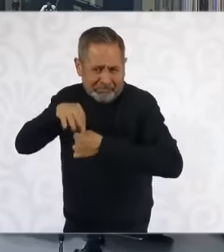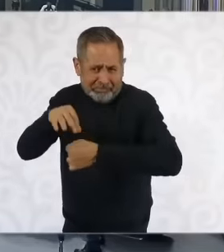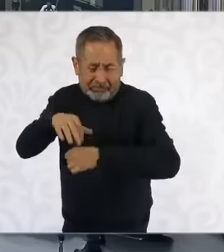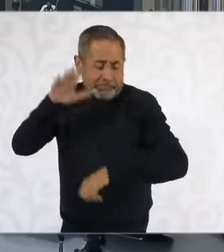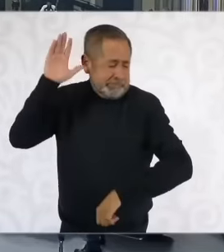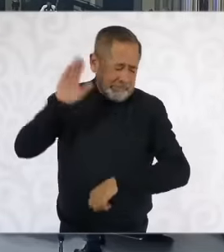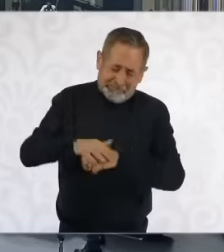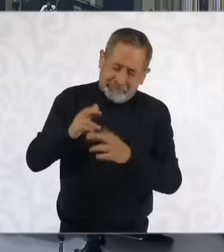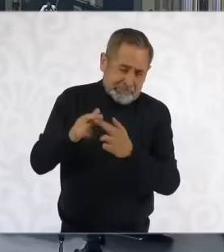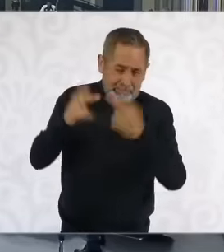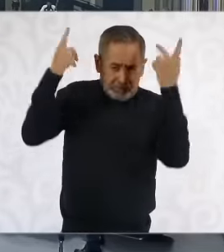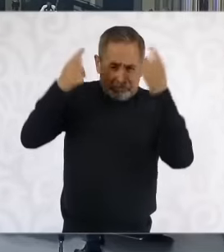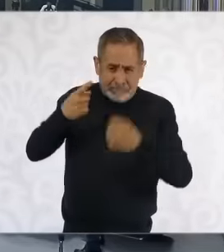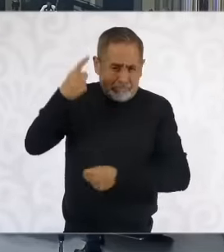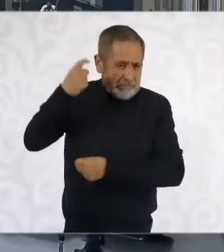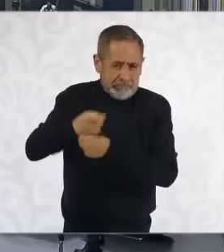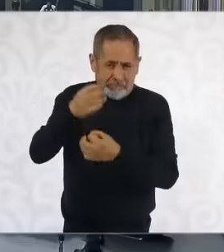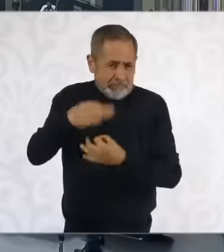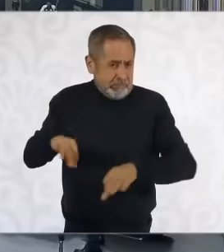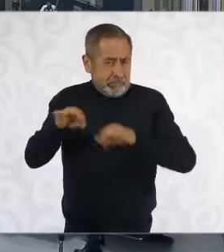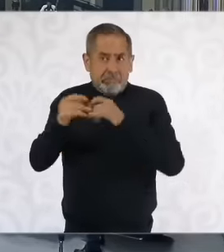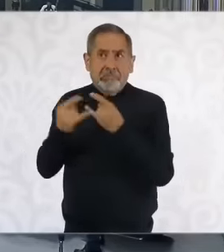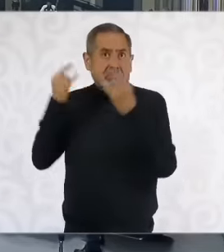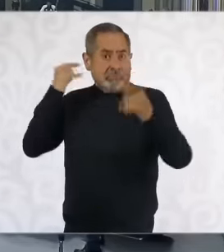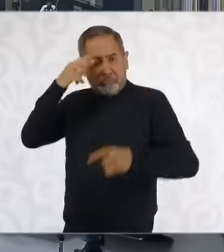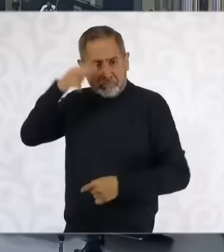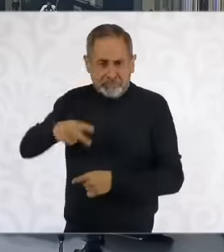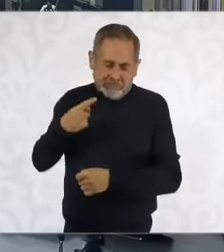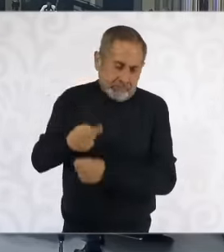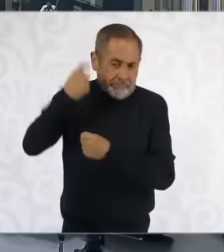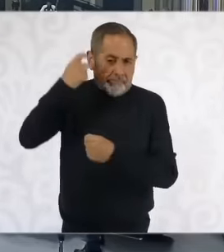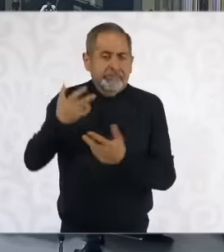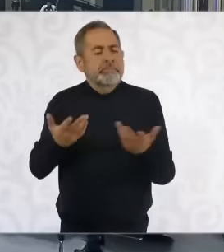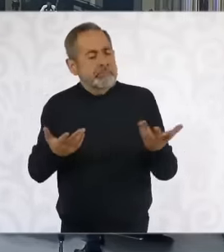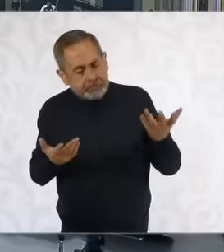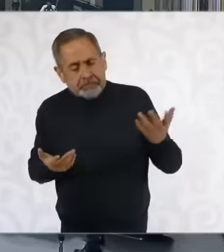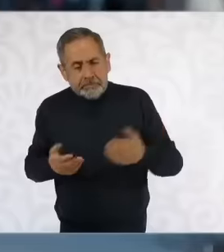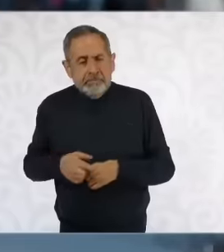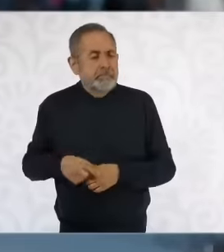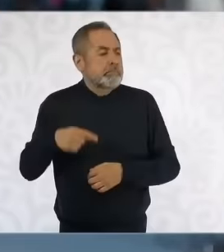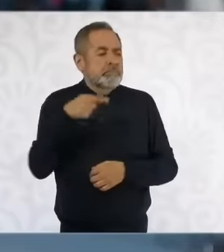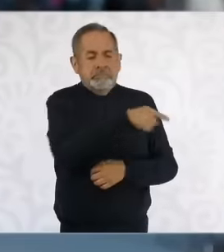fact eh in the history of our country eh all this has slipped mainly through